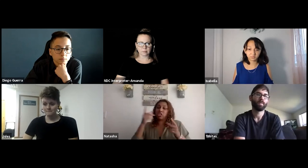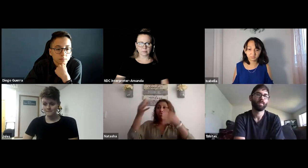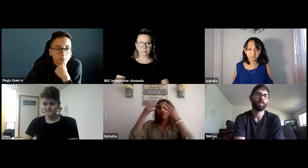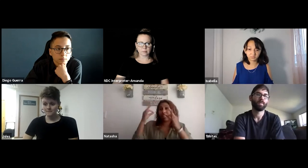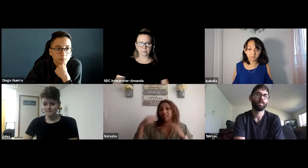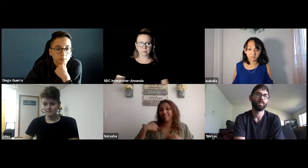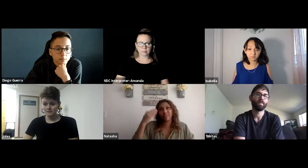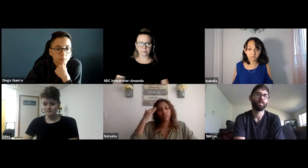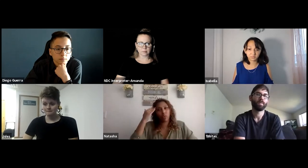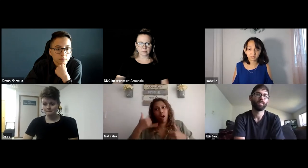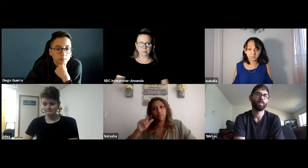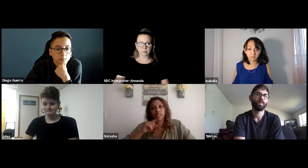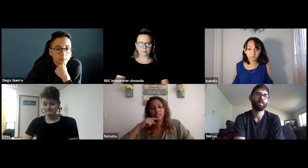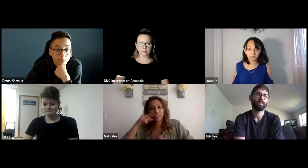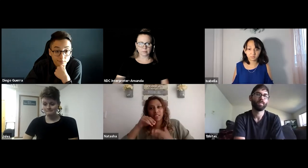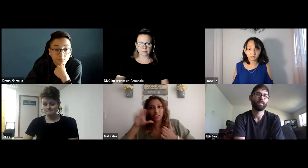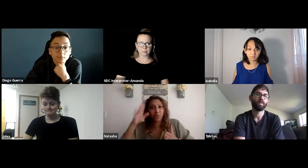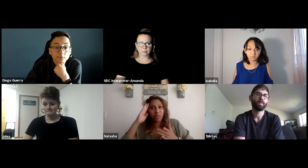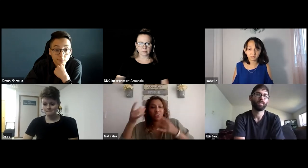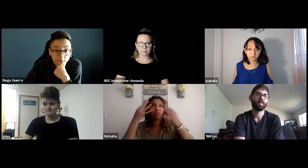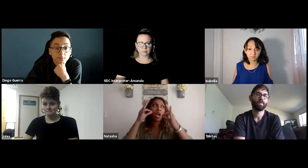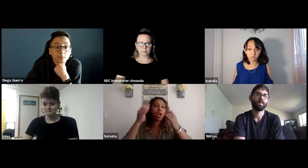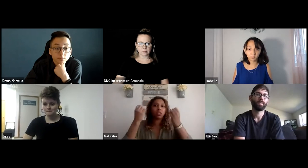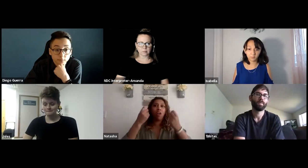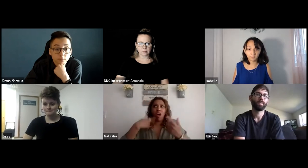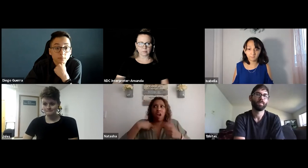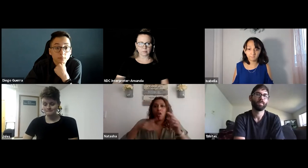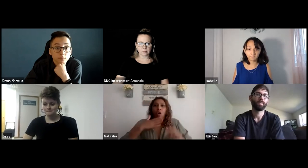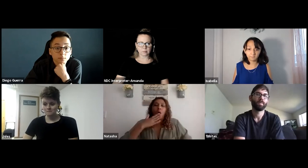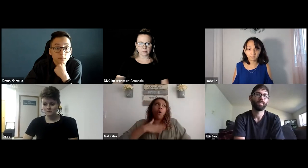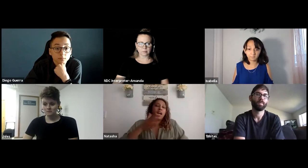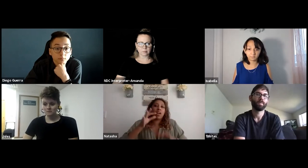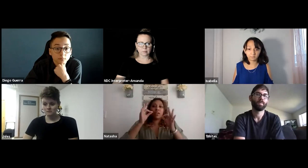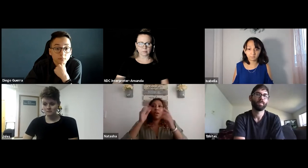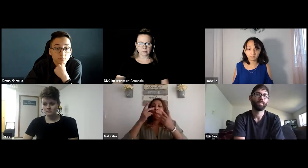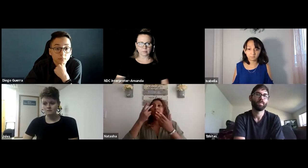And another issue that happens sometimes is other students mock Deaf students in the classroom.